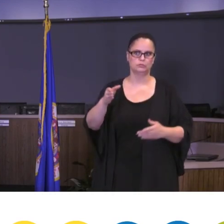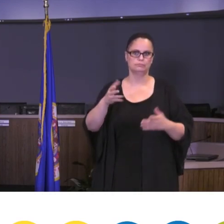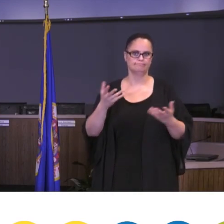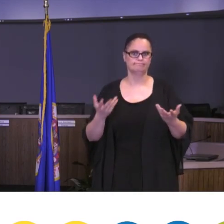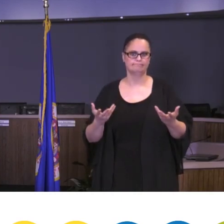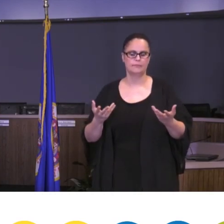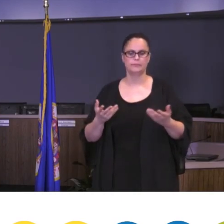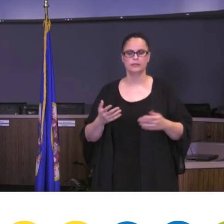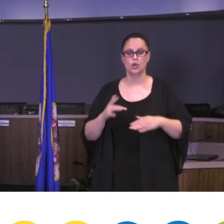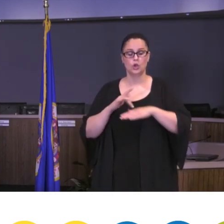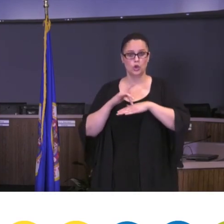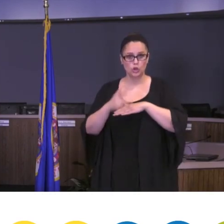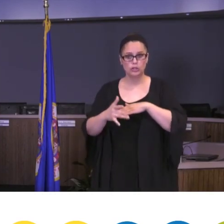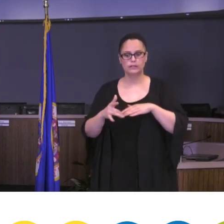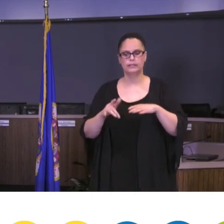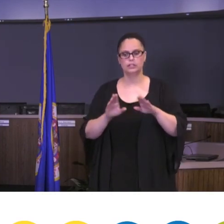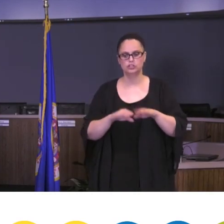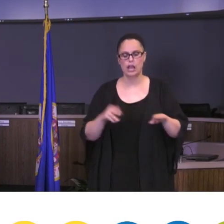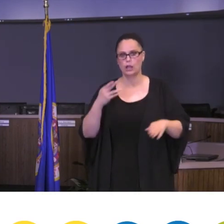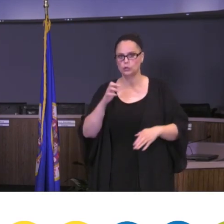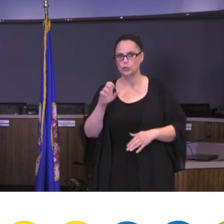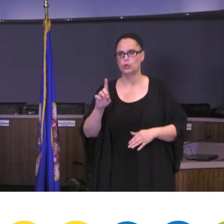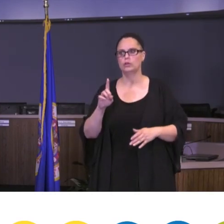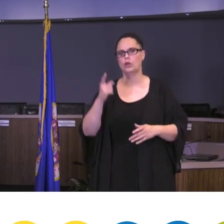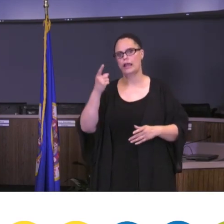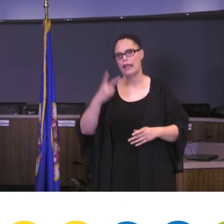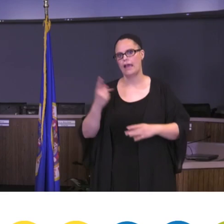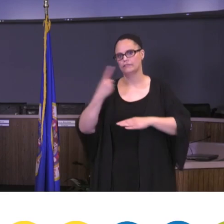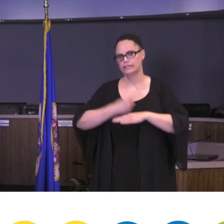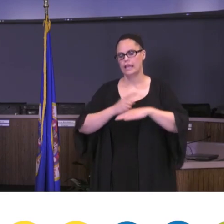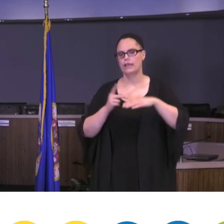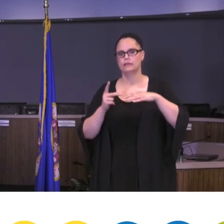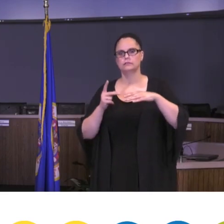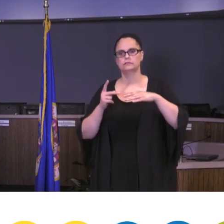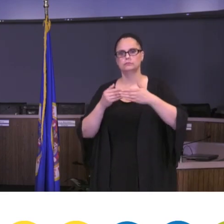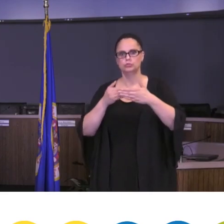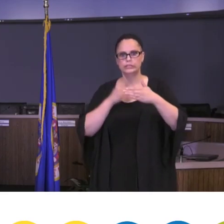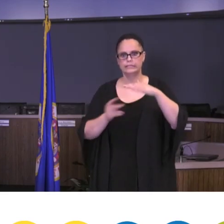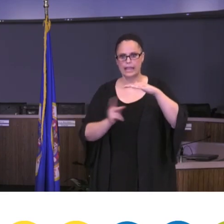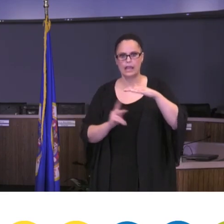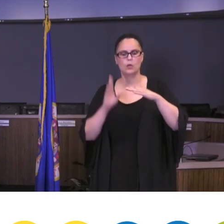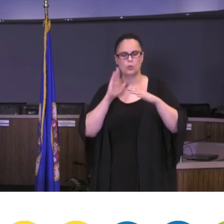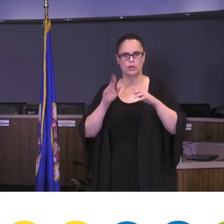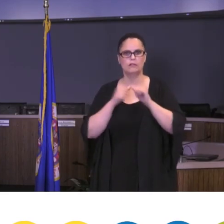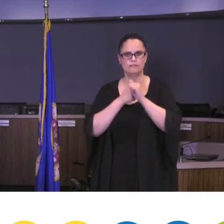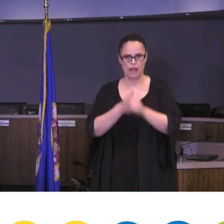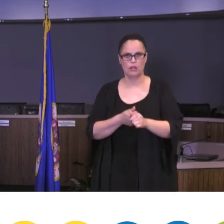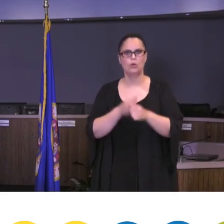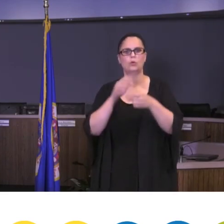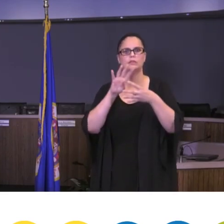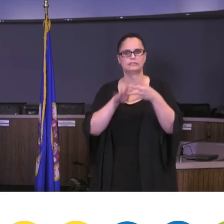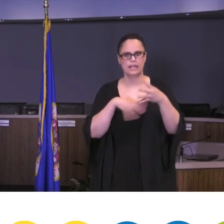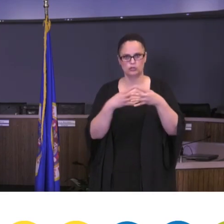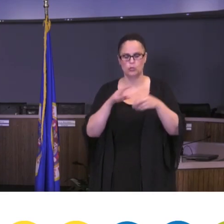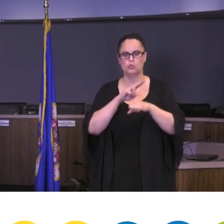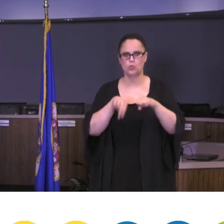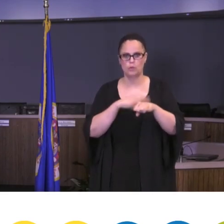childhood and Pre-K will follow the same group schedule during their normal class time, AM or PM, it's important for me to mention that.